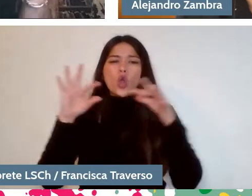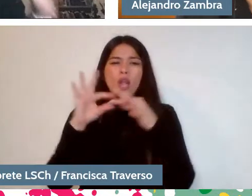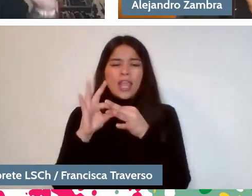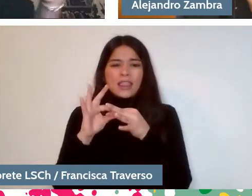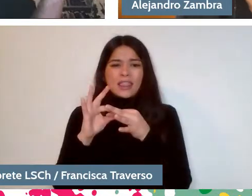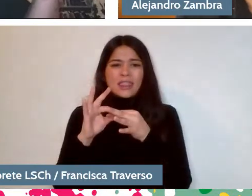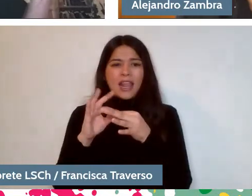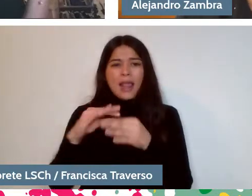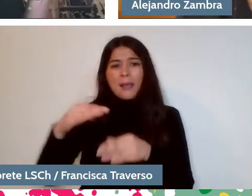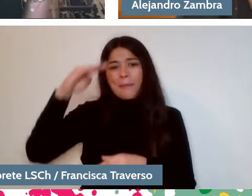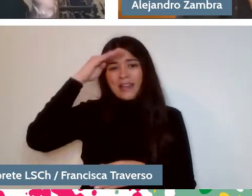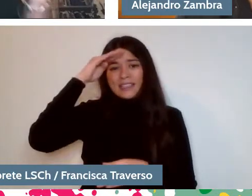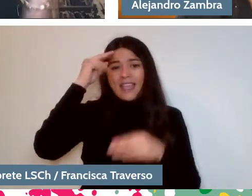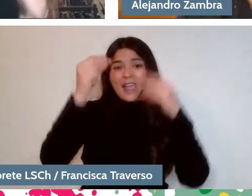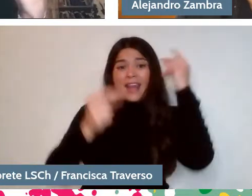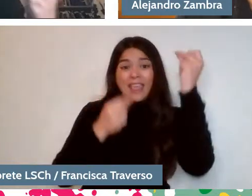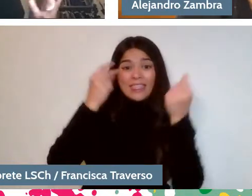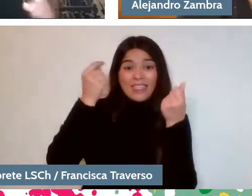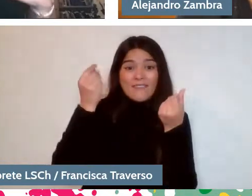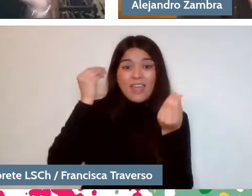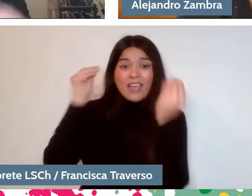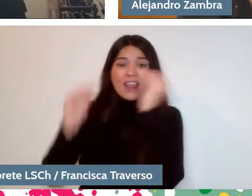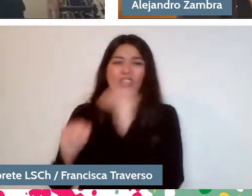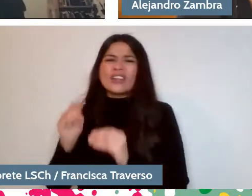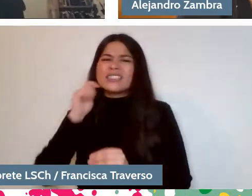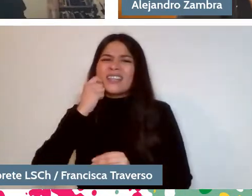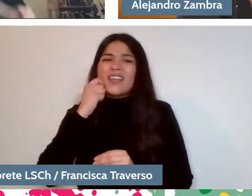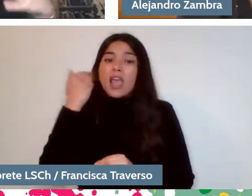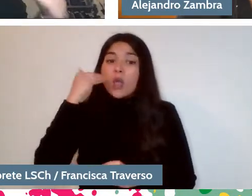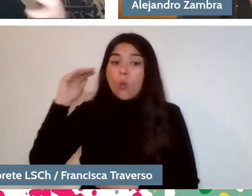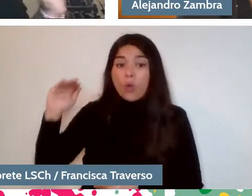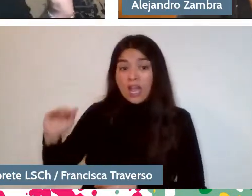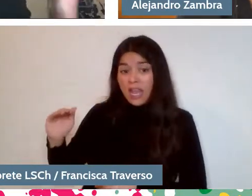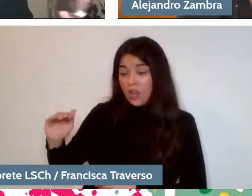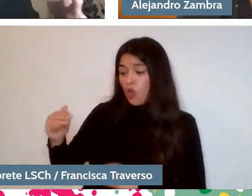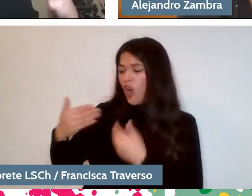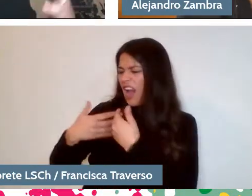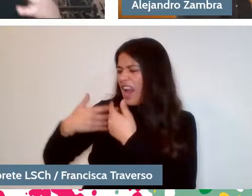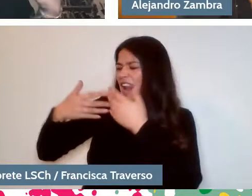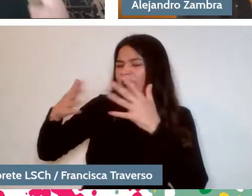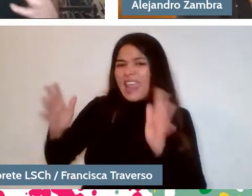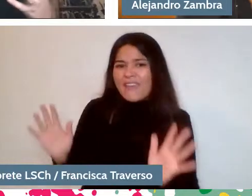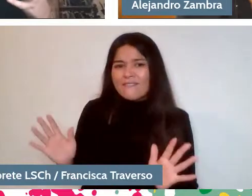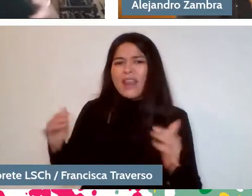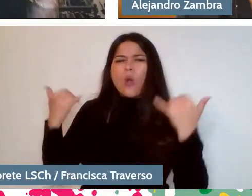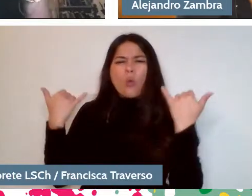A child who was able to play a lot or who had the freedom to play and pose while playing